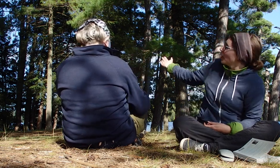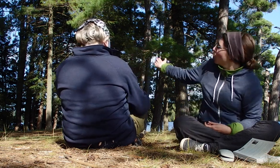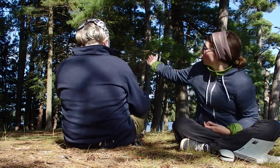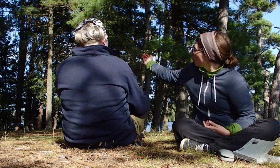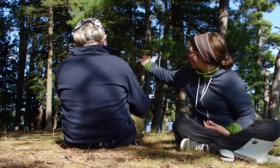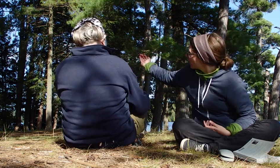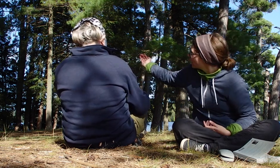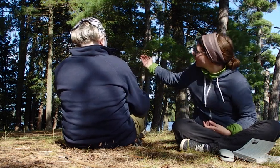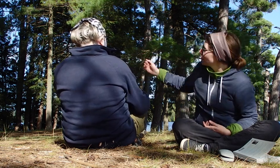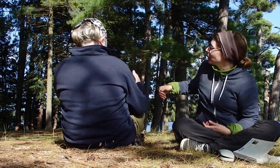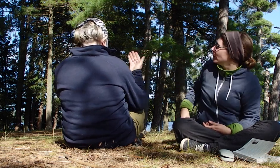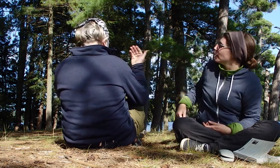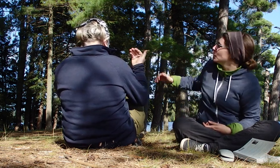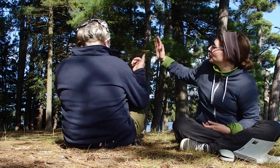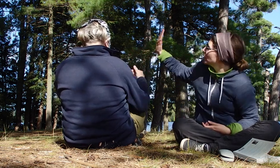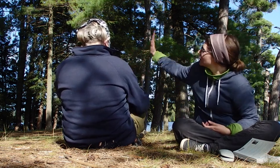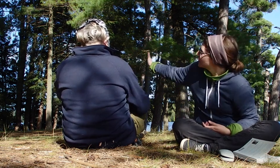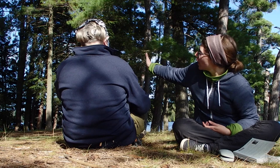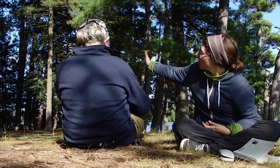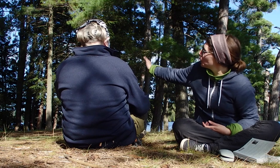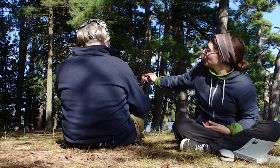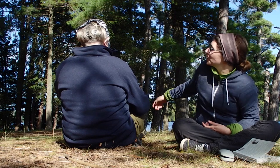Wait. Stop.